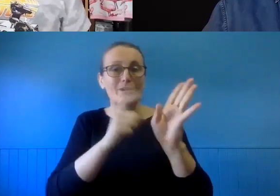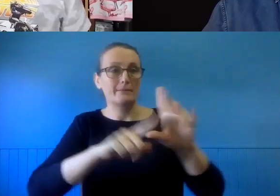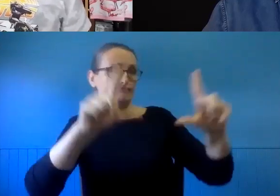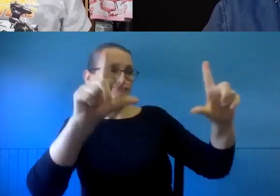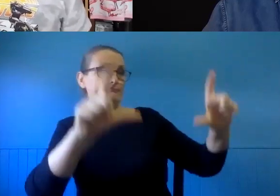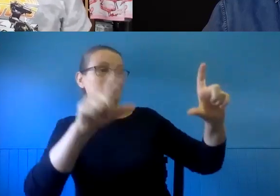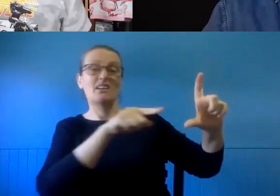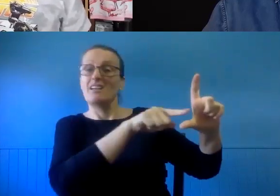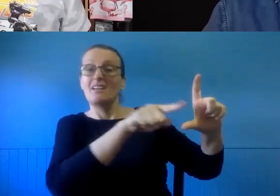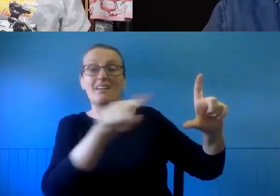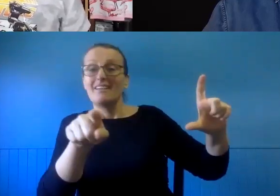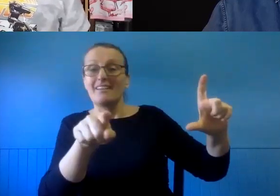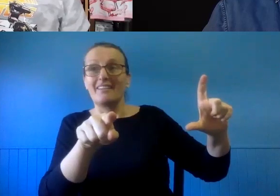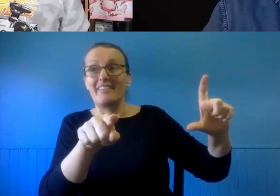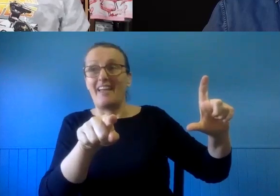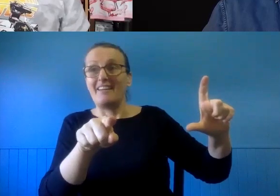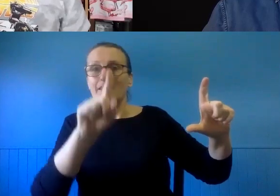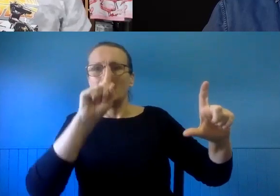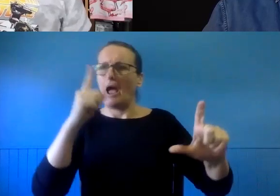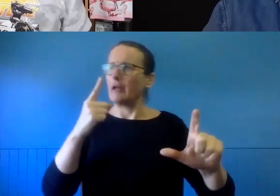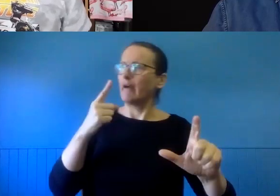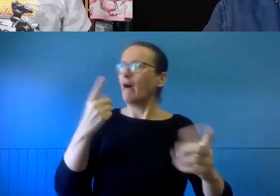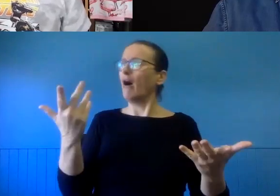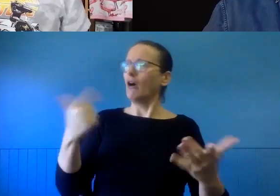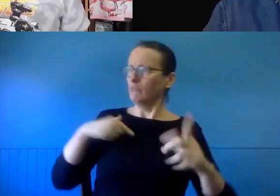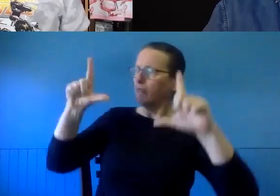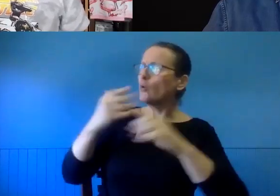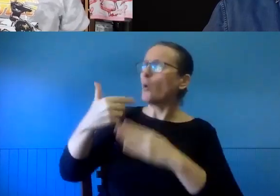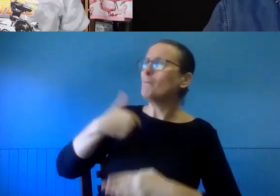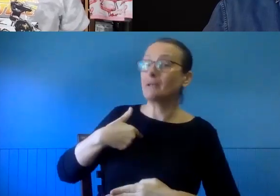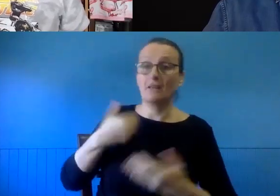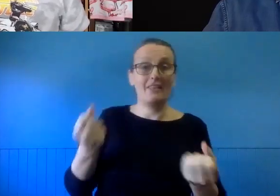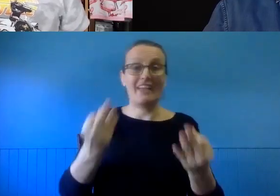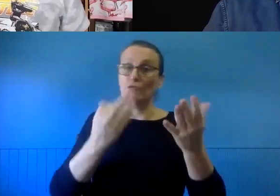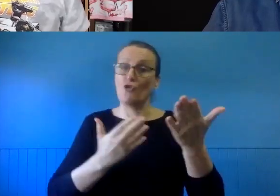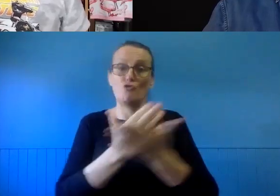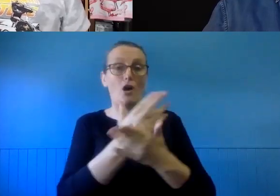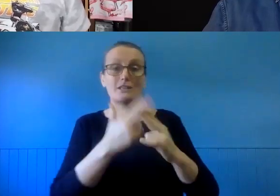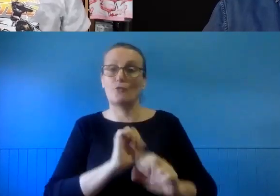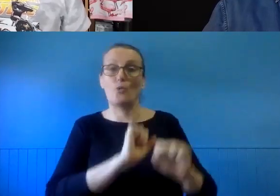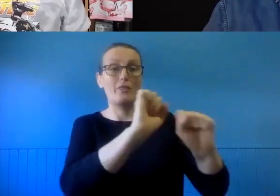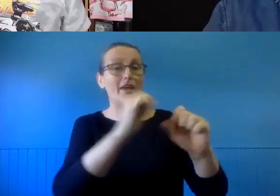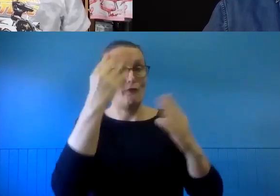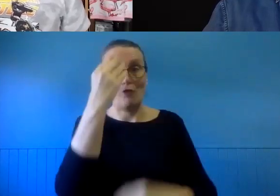relation the kind of photographing of them in situ. That said, it's all